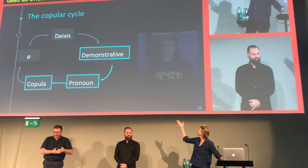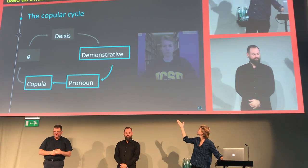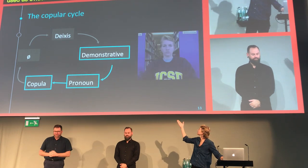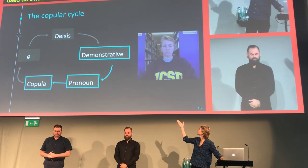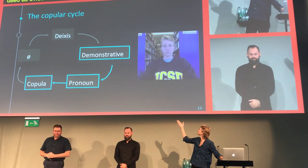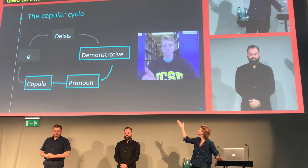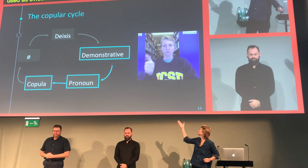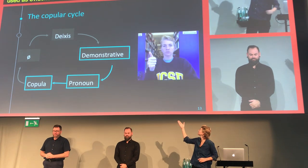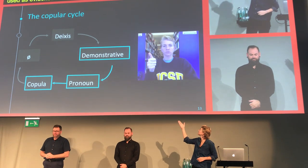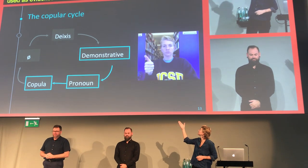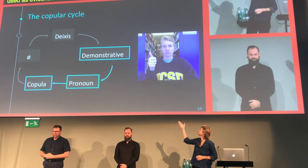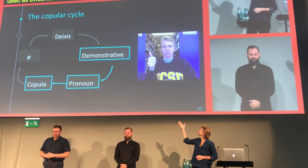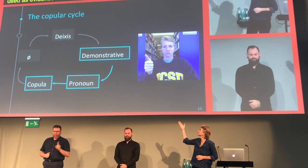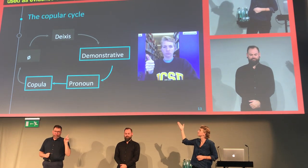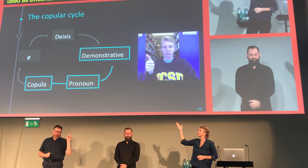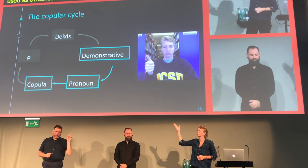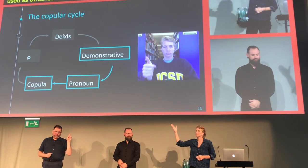is this sign,